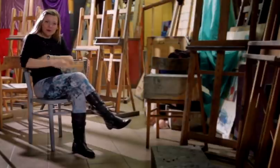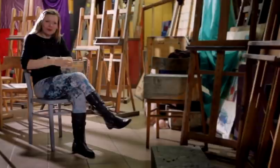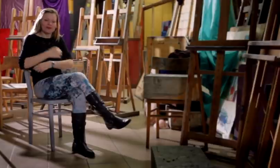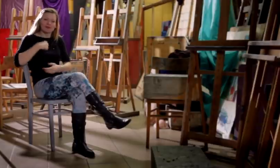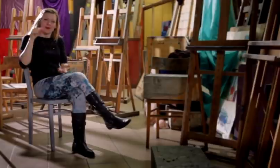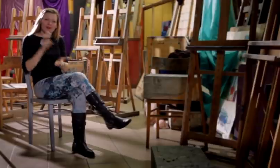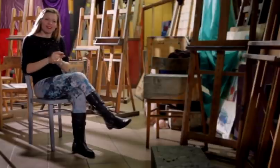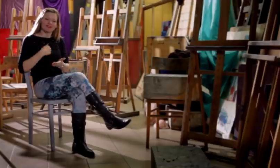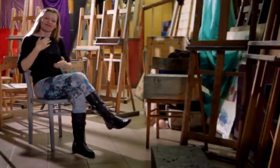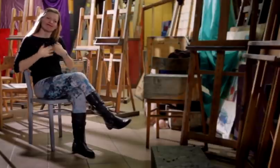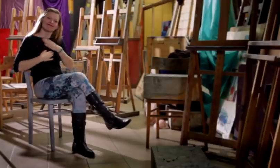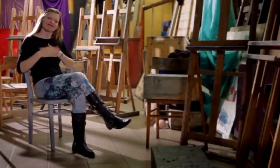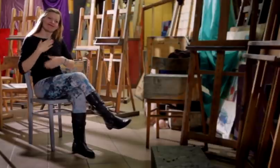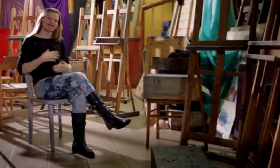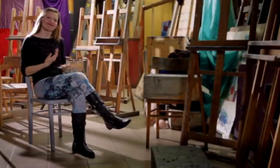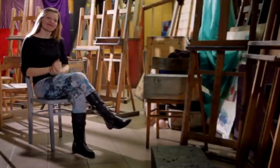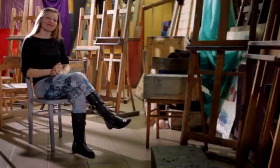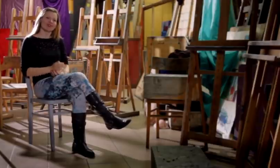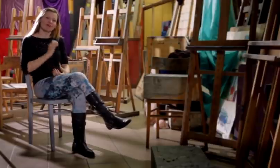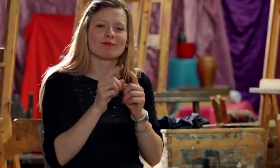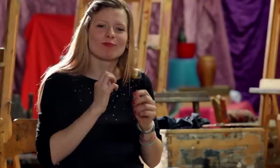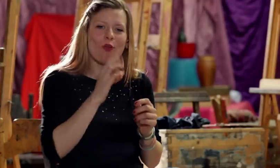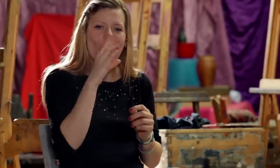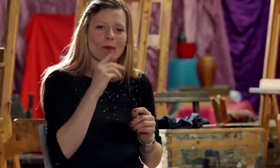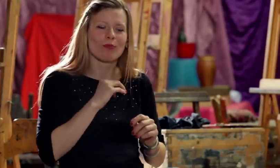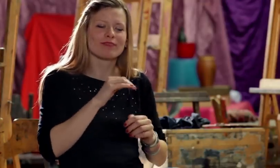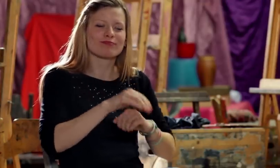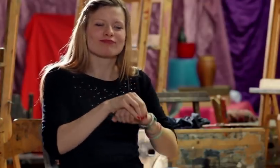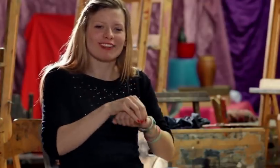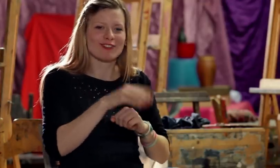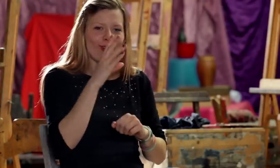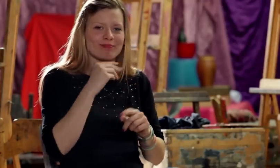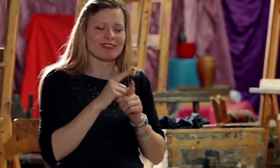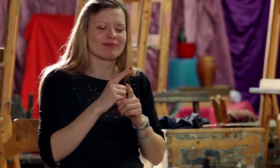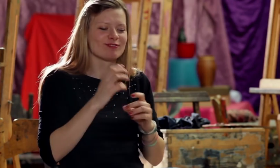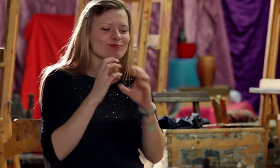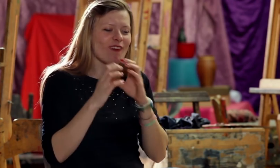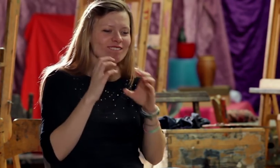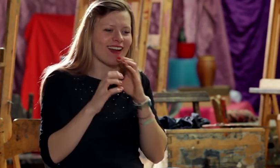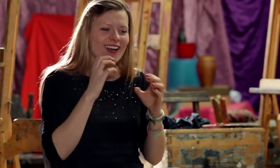I did it and I am very happy about that. My painting is my friend, I talk to it.